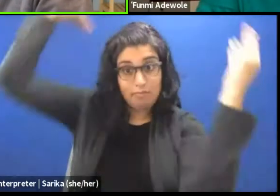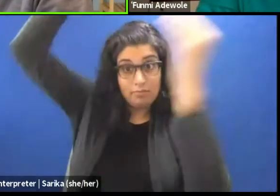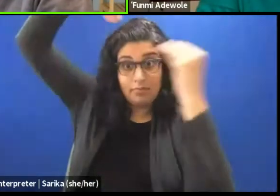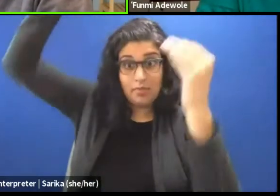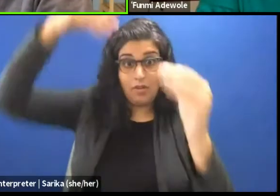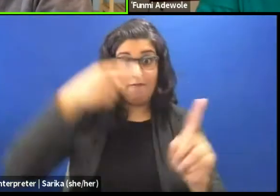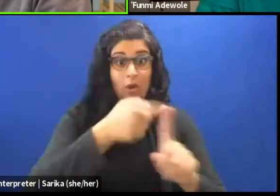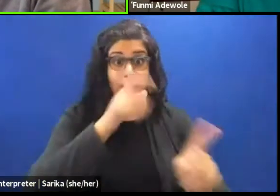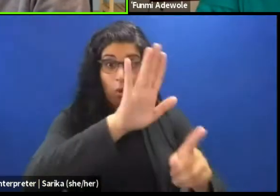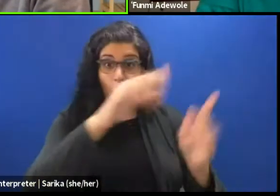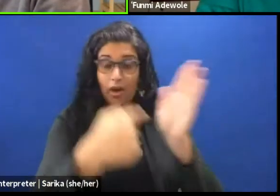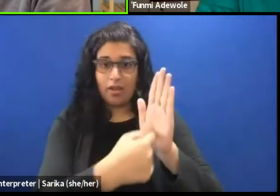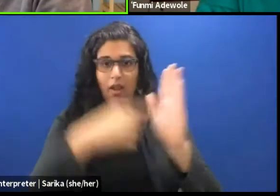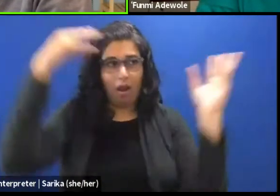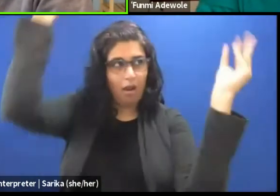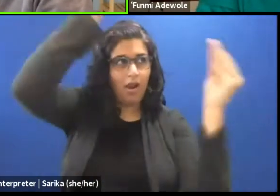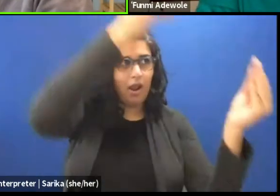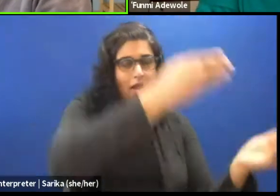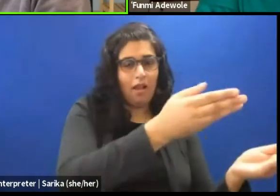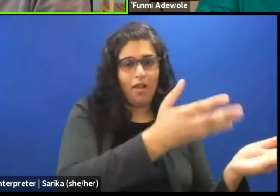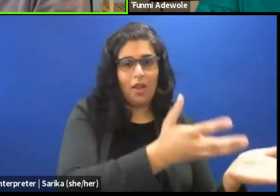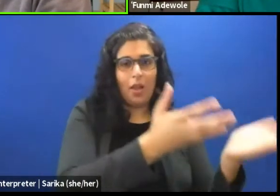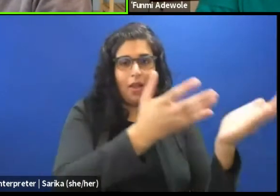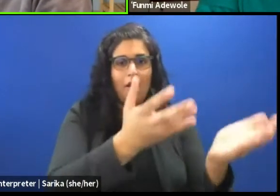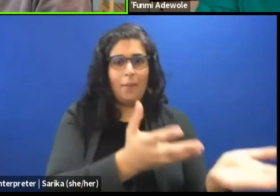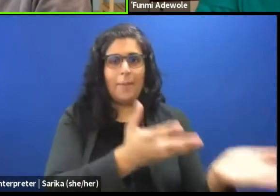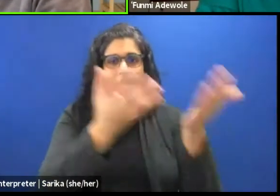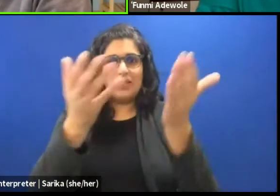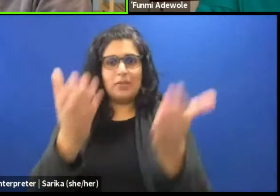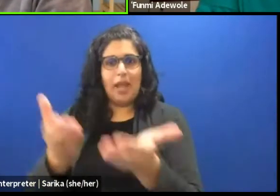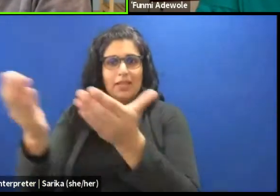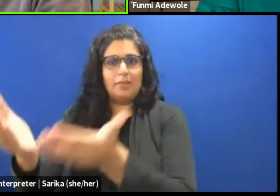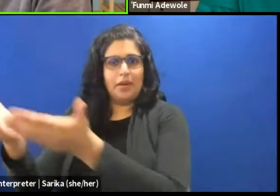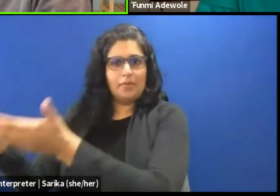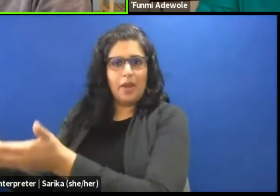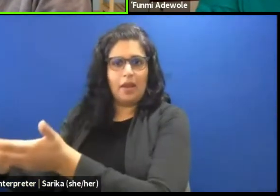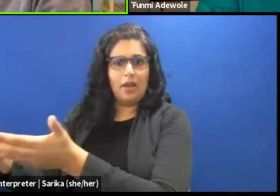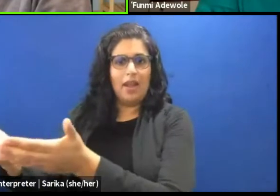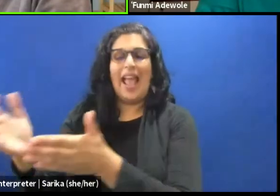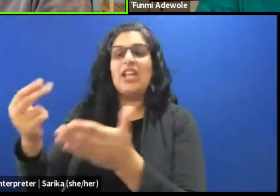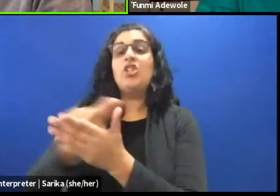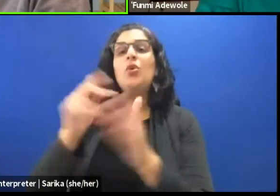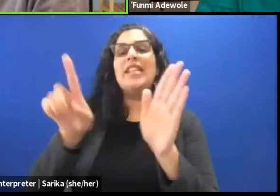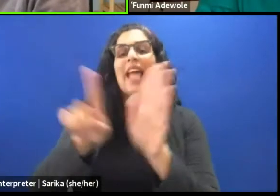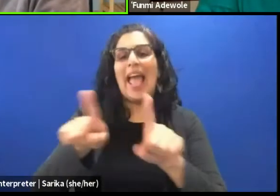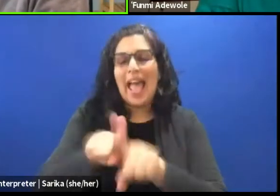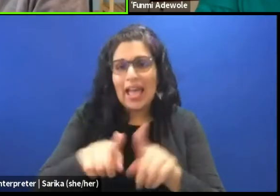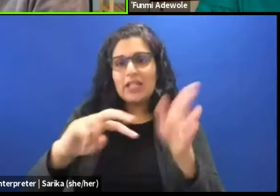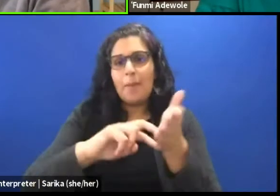from one person to another and is being used as a metaphor, as a symbol to tell a story,